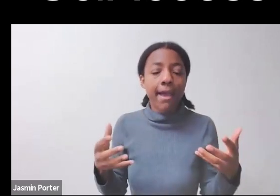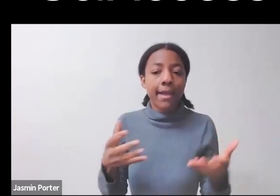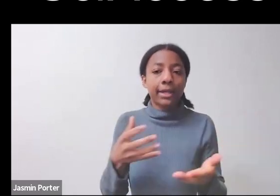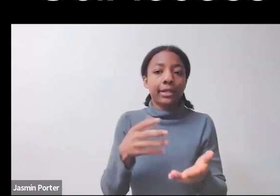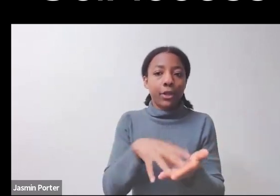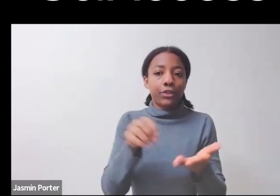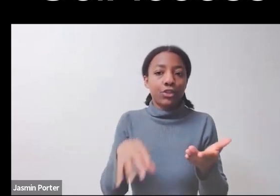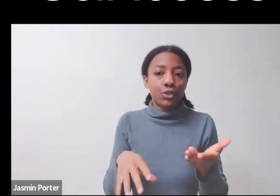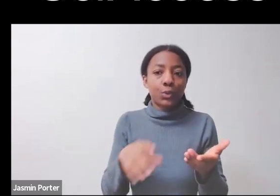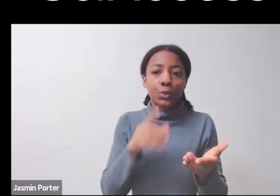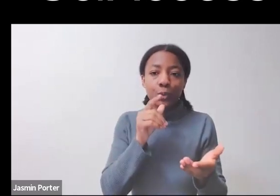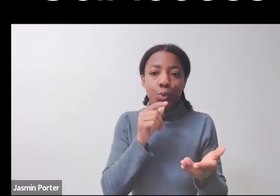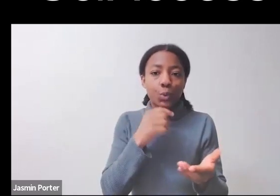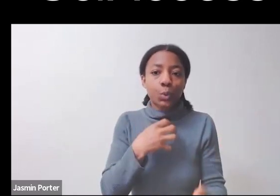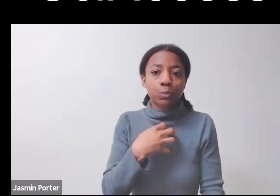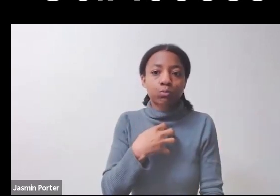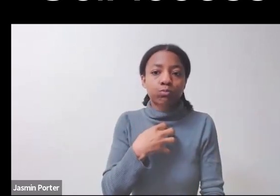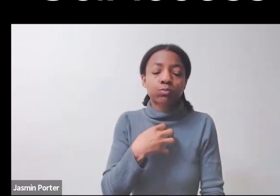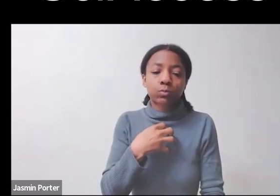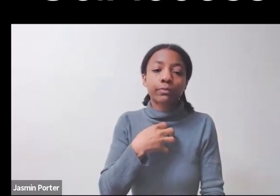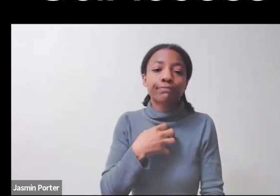he found that he and these other students